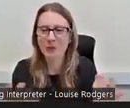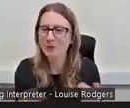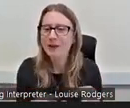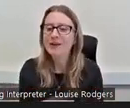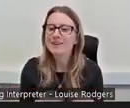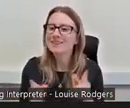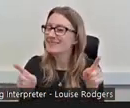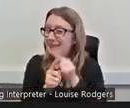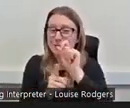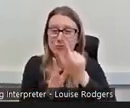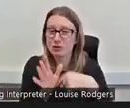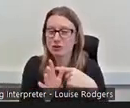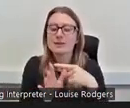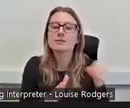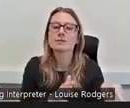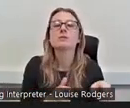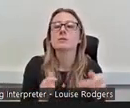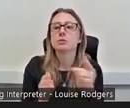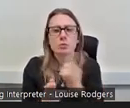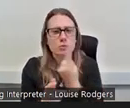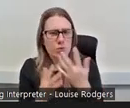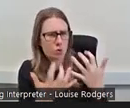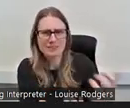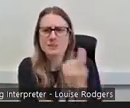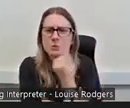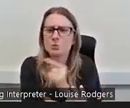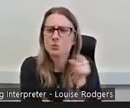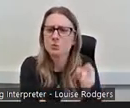you know who's your audience, who are you looking for to be involved in volunteering,